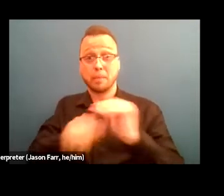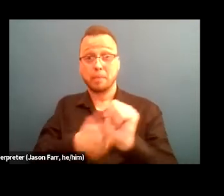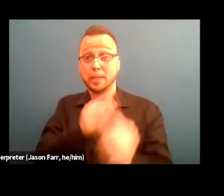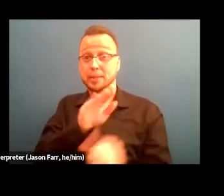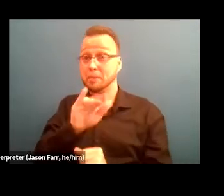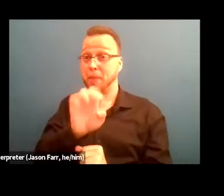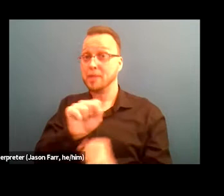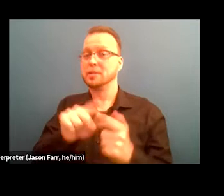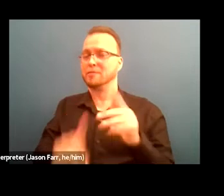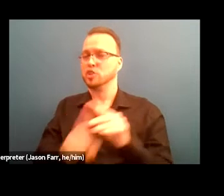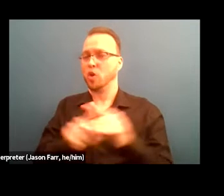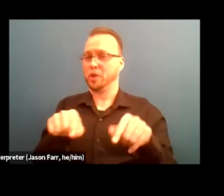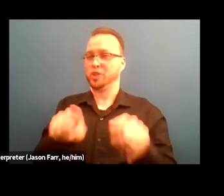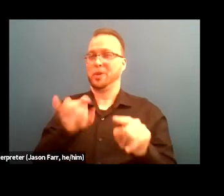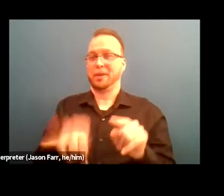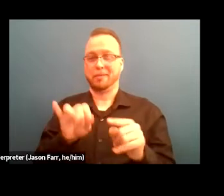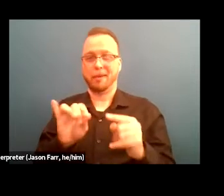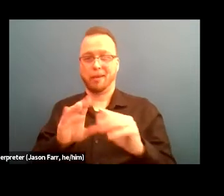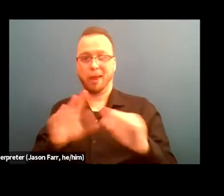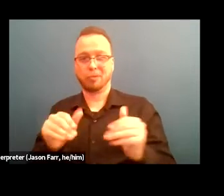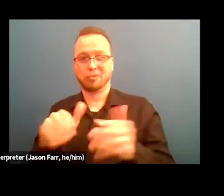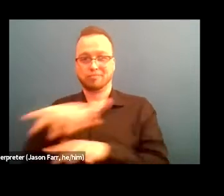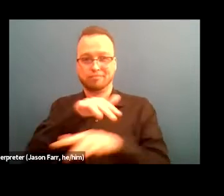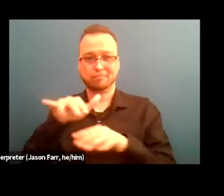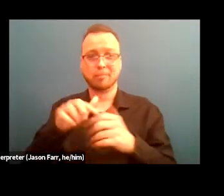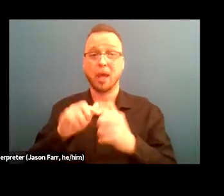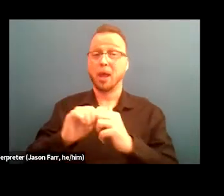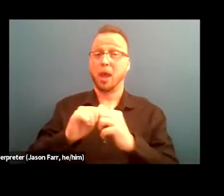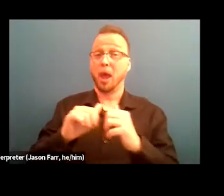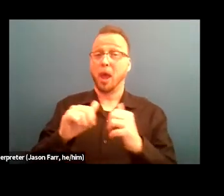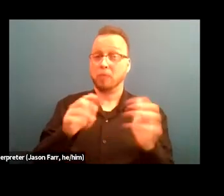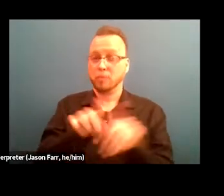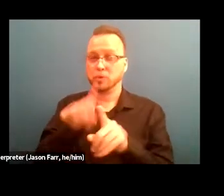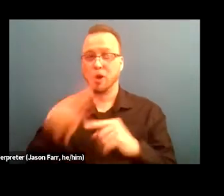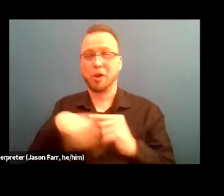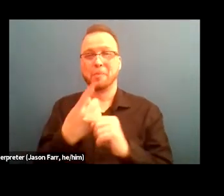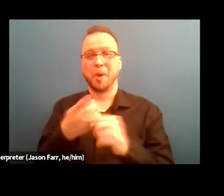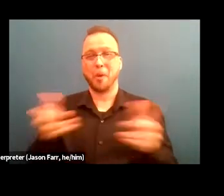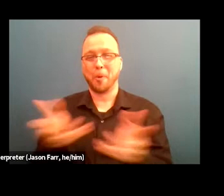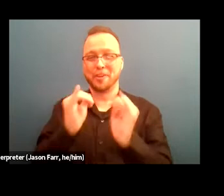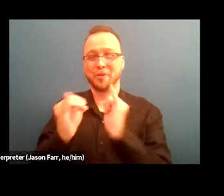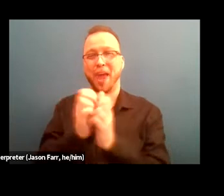Before we shared some best practices on motivational interviewing and harm reduction. We also shared approaches for connecting